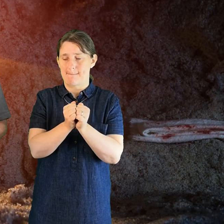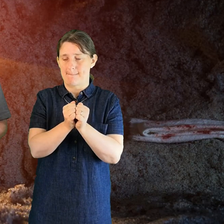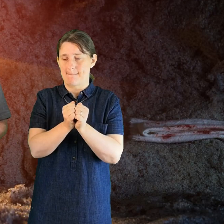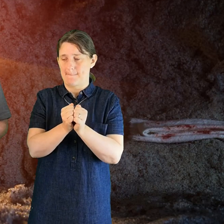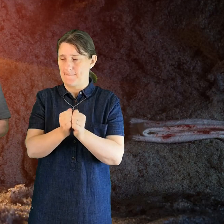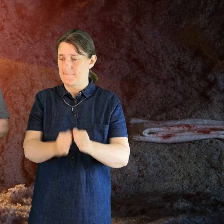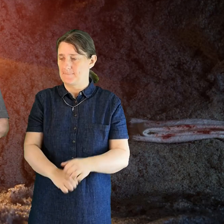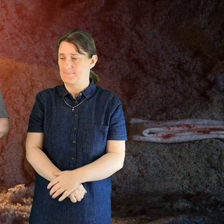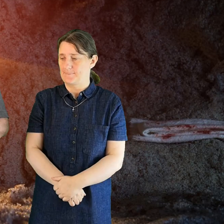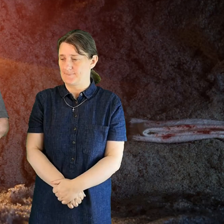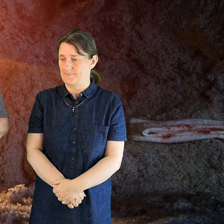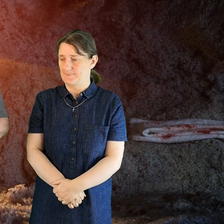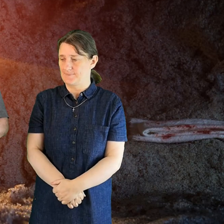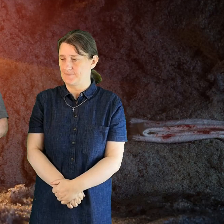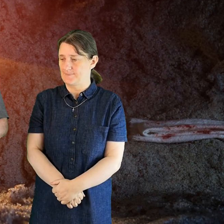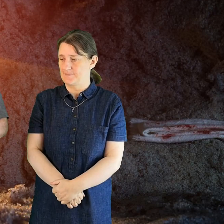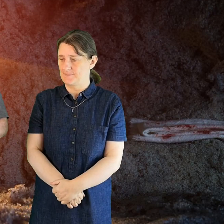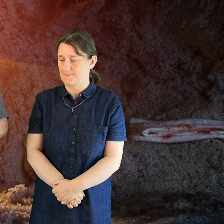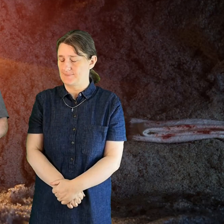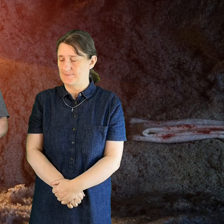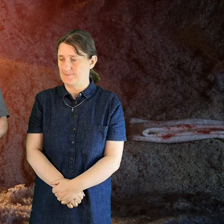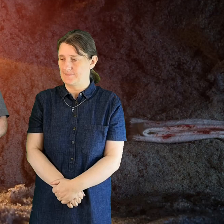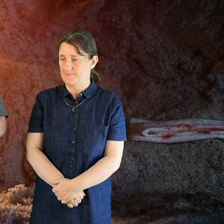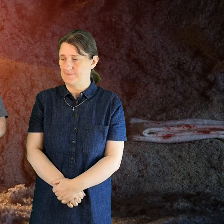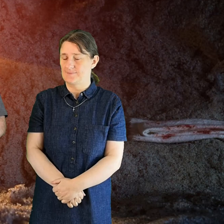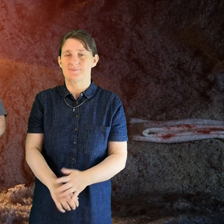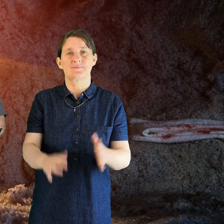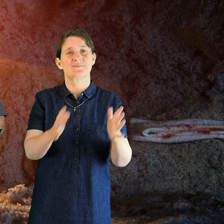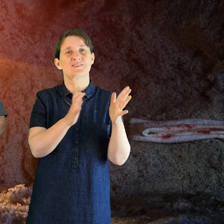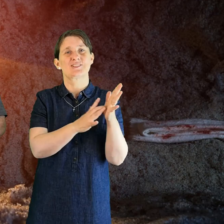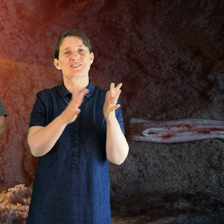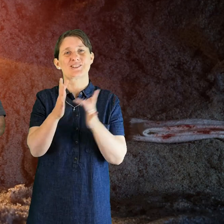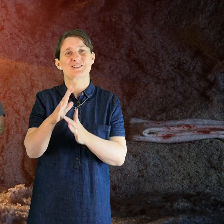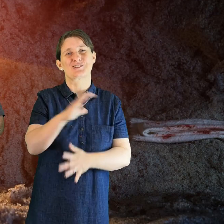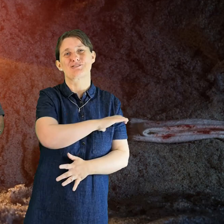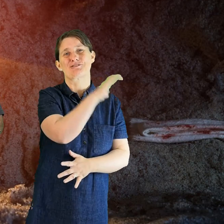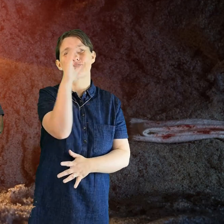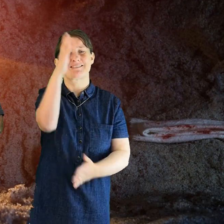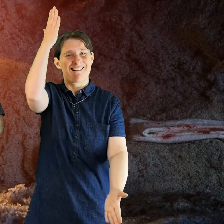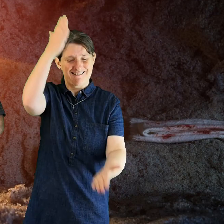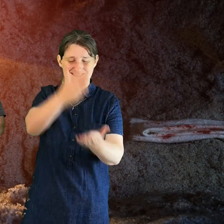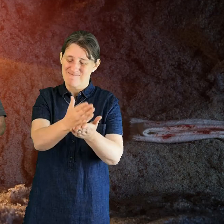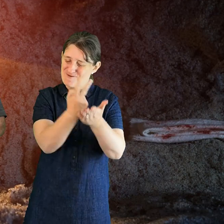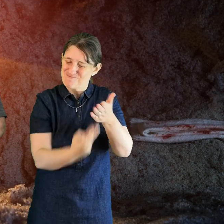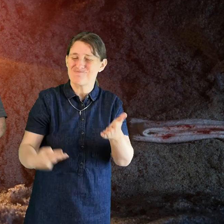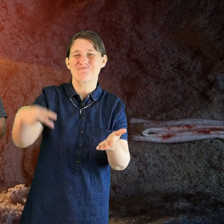Jesus Christ is risen from the dead